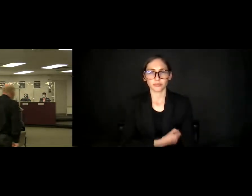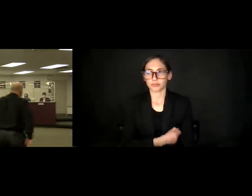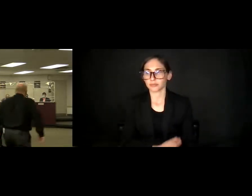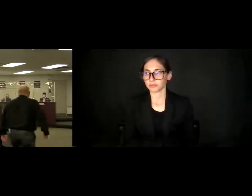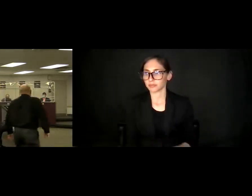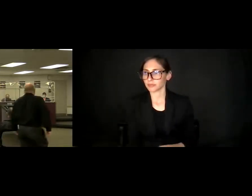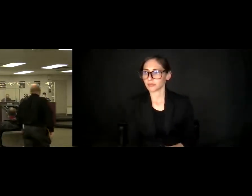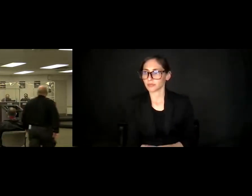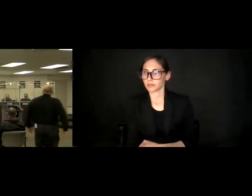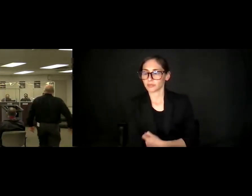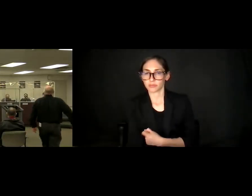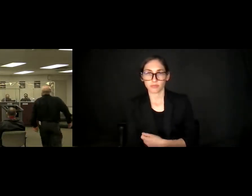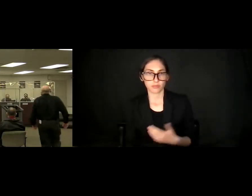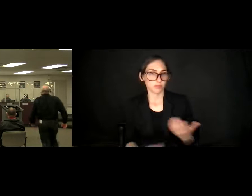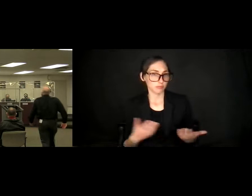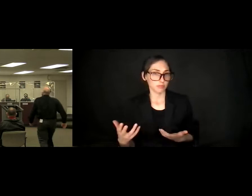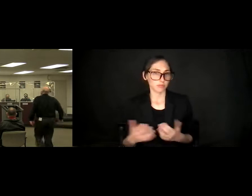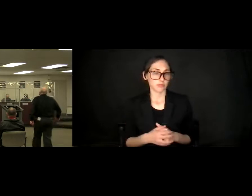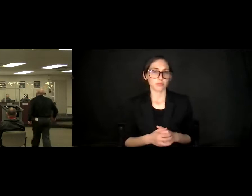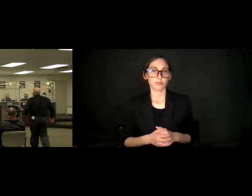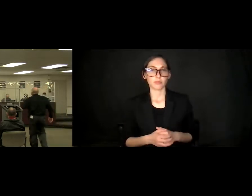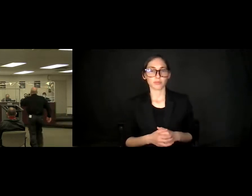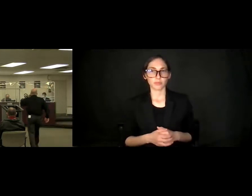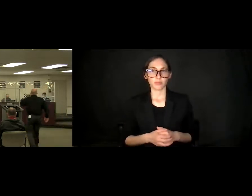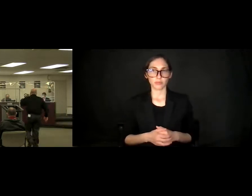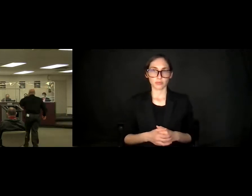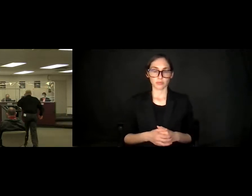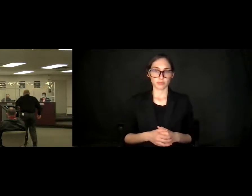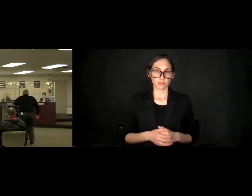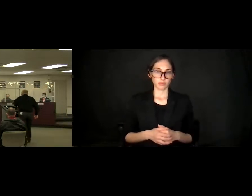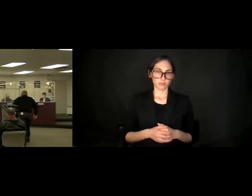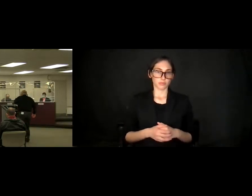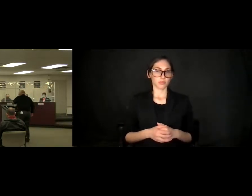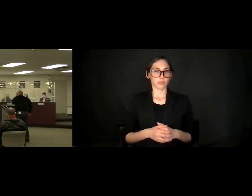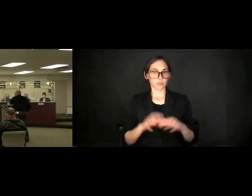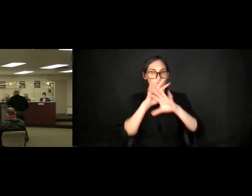Mr. Benedetti. Well, the first one in-in point of order